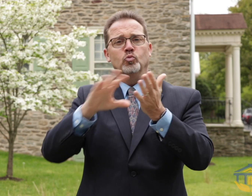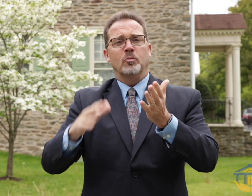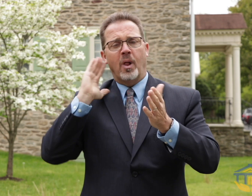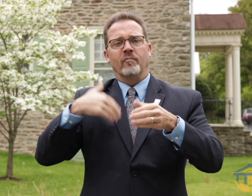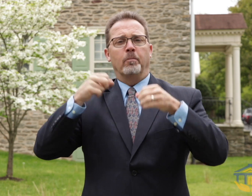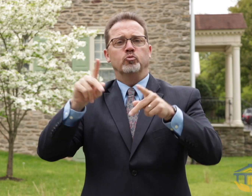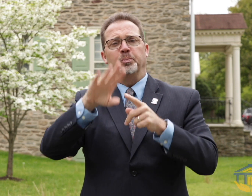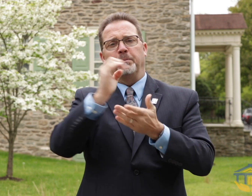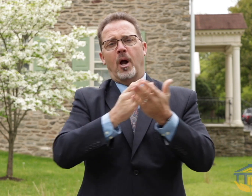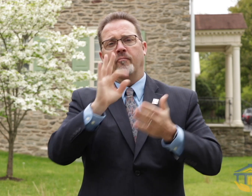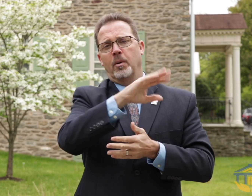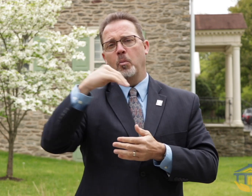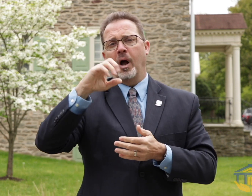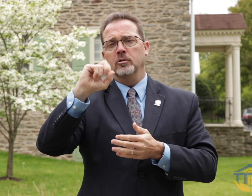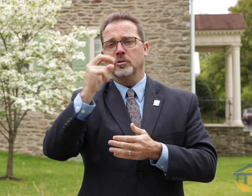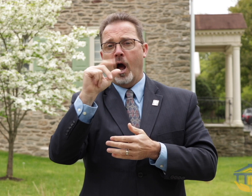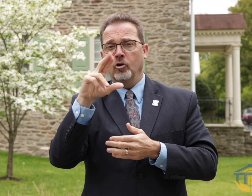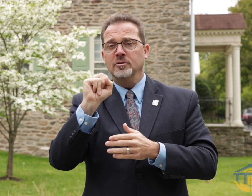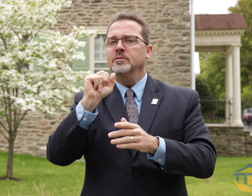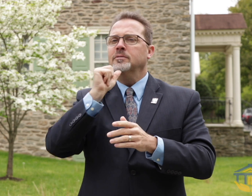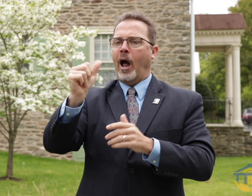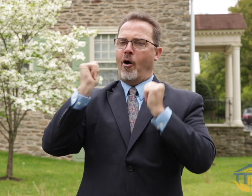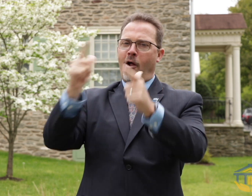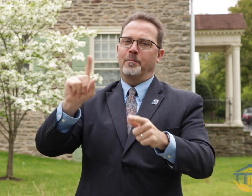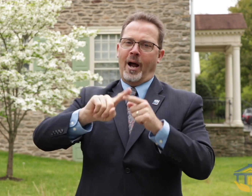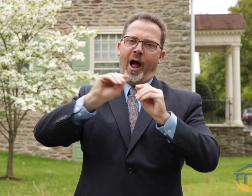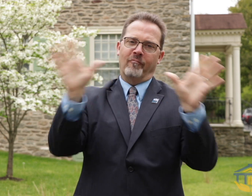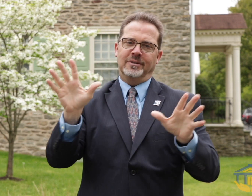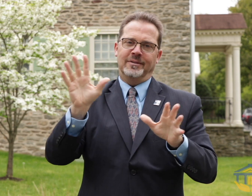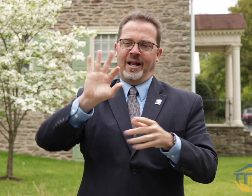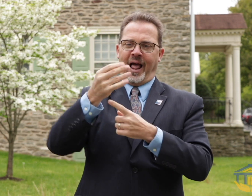four years here at PSD. Not all of the students will be able to be involved but